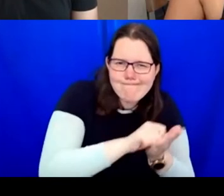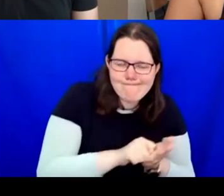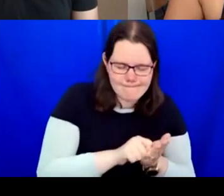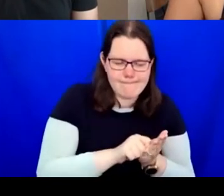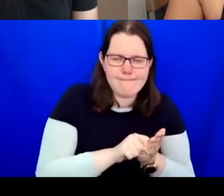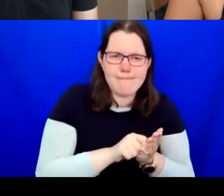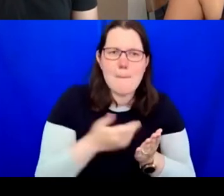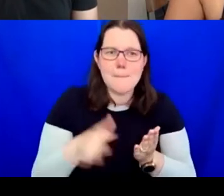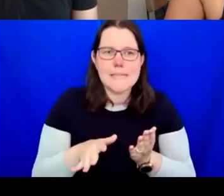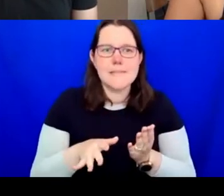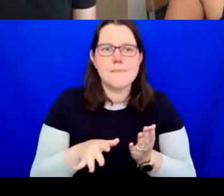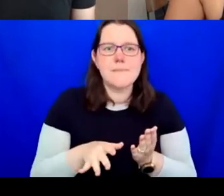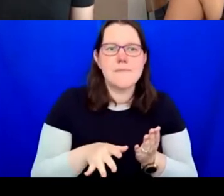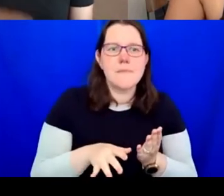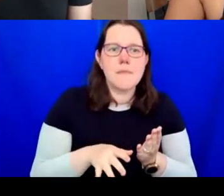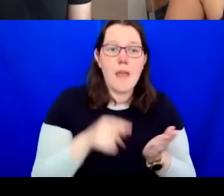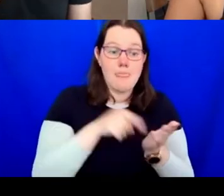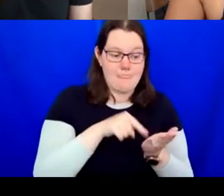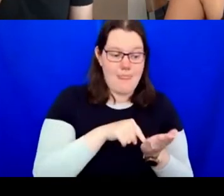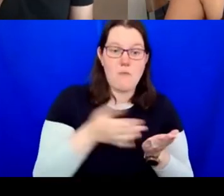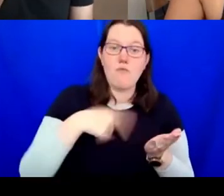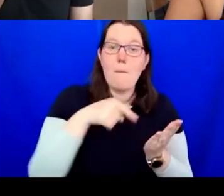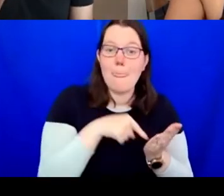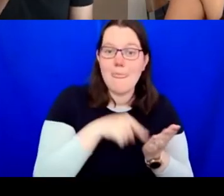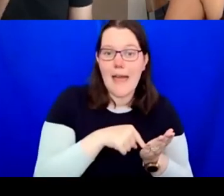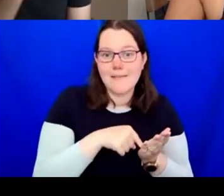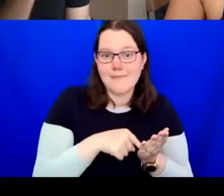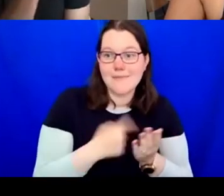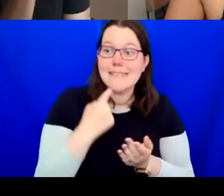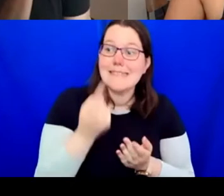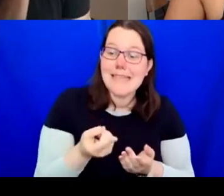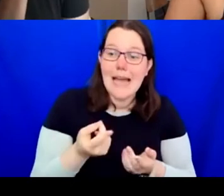As I like to say if an institution wants you to change, then they need to teach you how to make